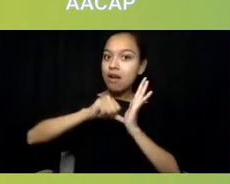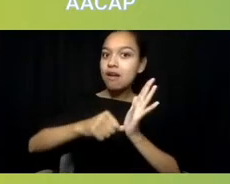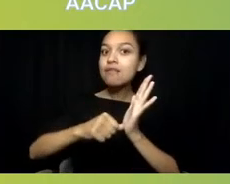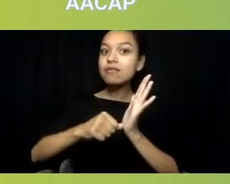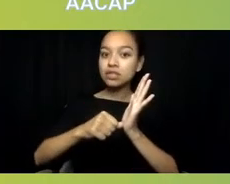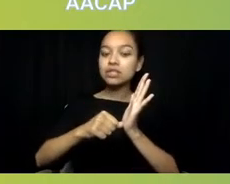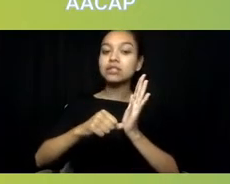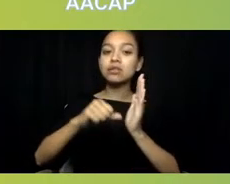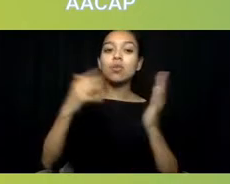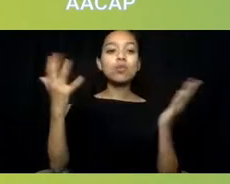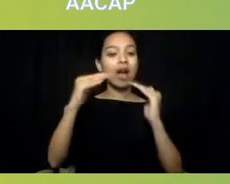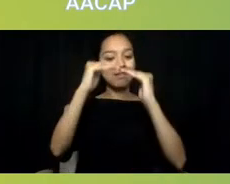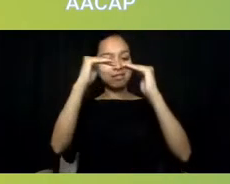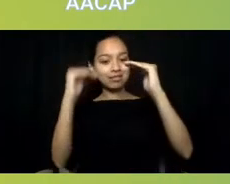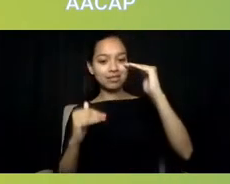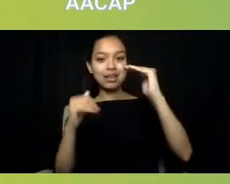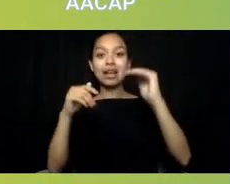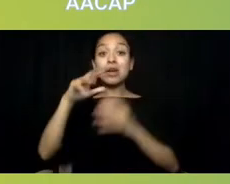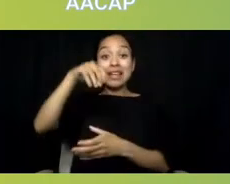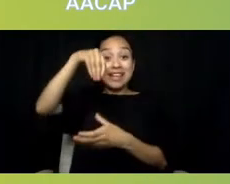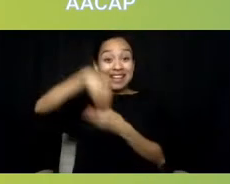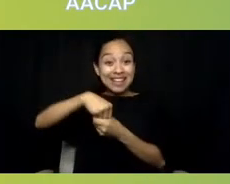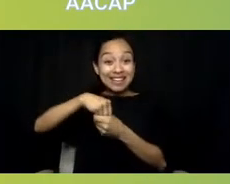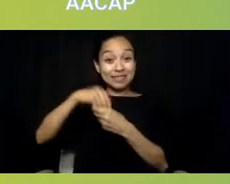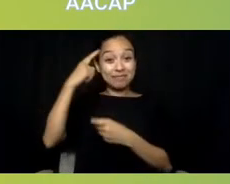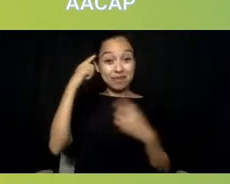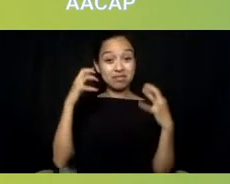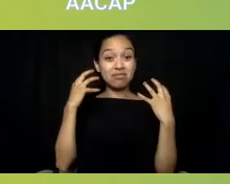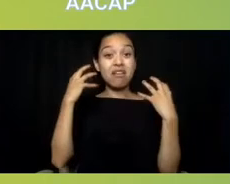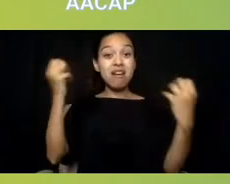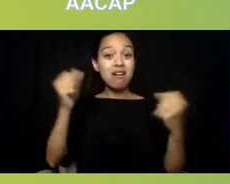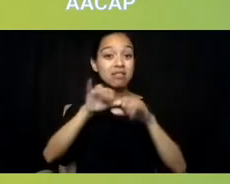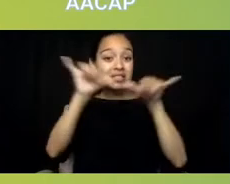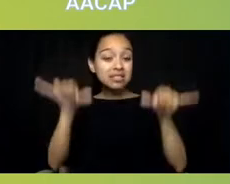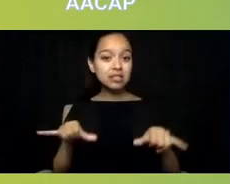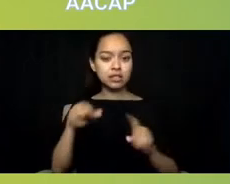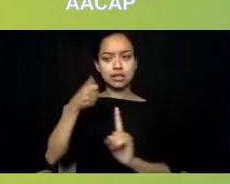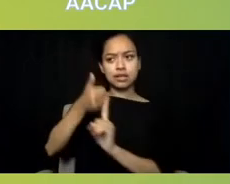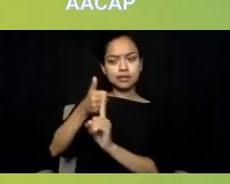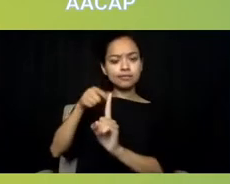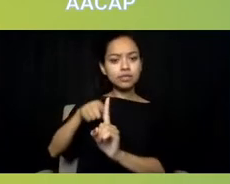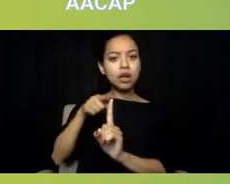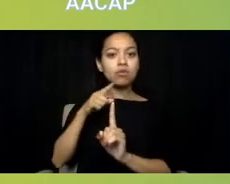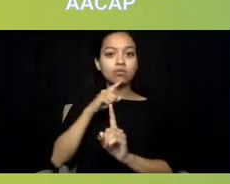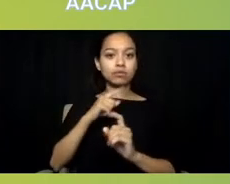within the mental health system, he was fighting within it, fighting inequities within our society.